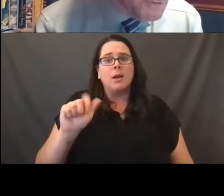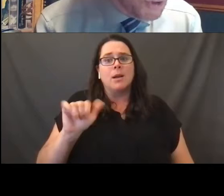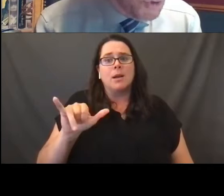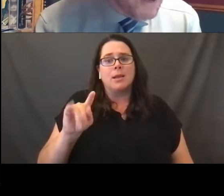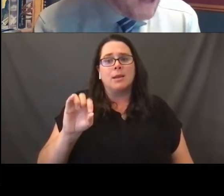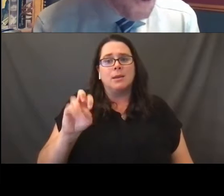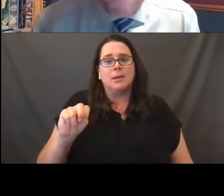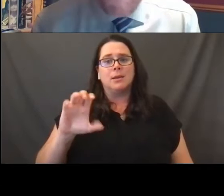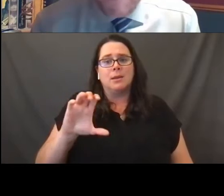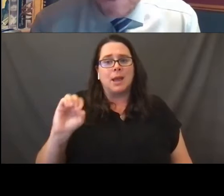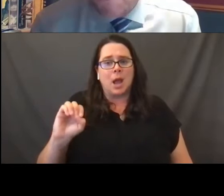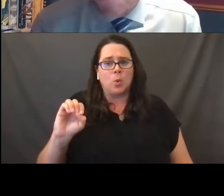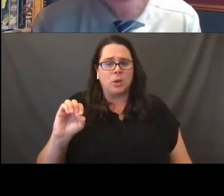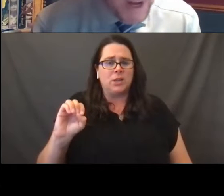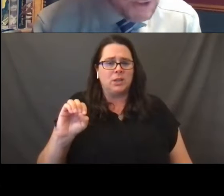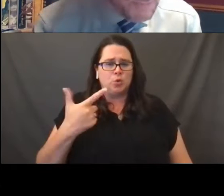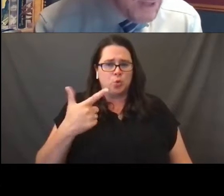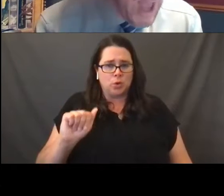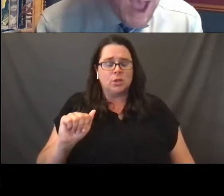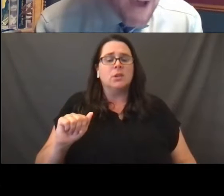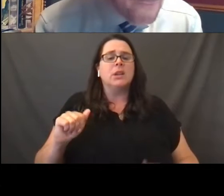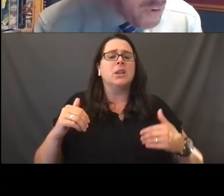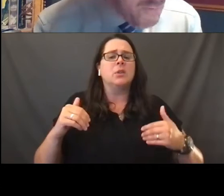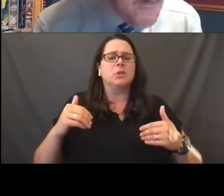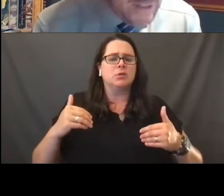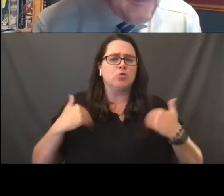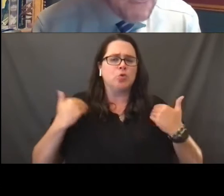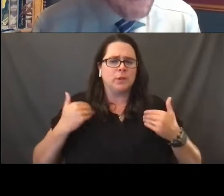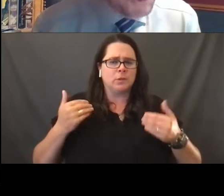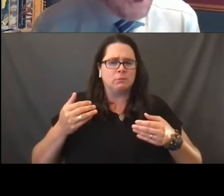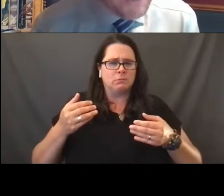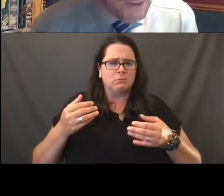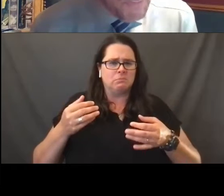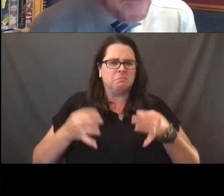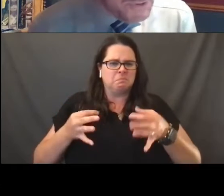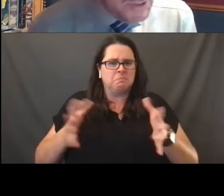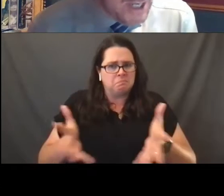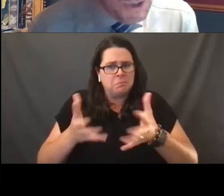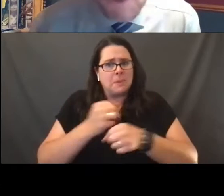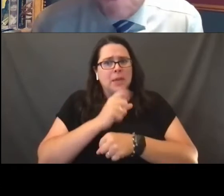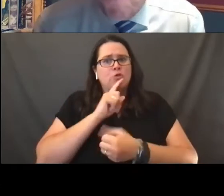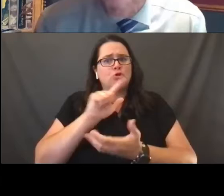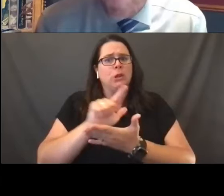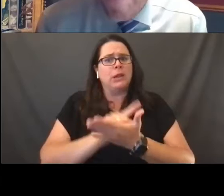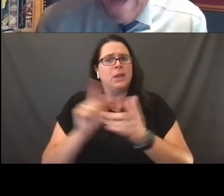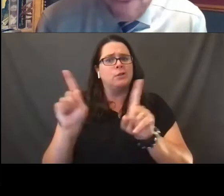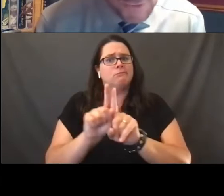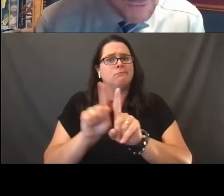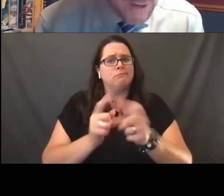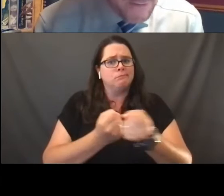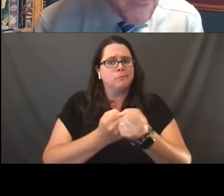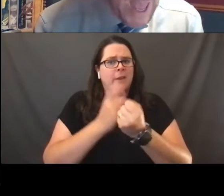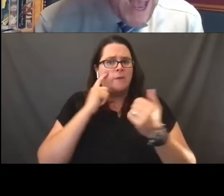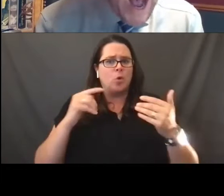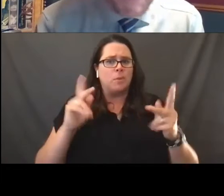He was a juvenile court official. He was responsible very effectively for ensuring legal representation support for minors there.